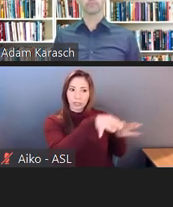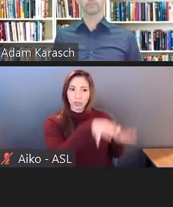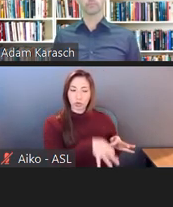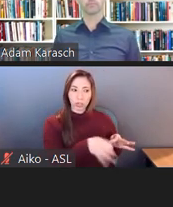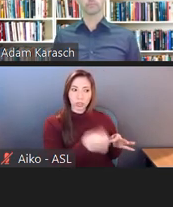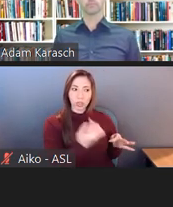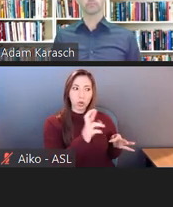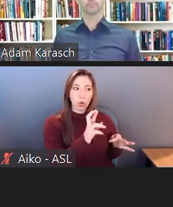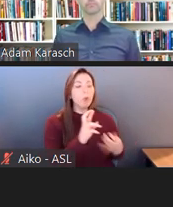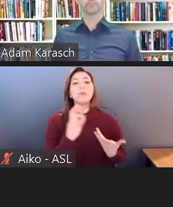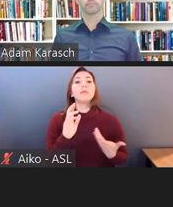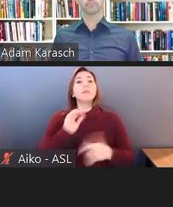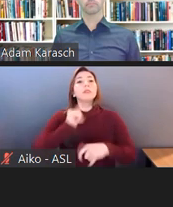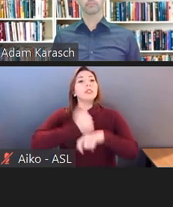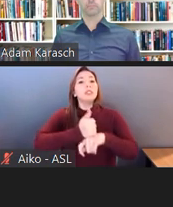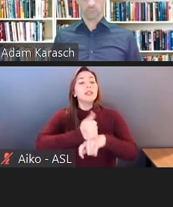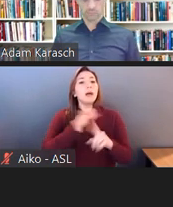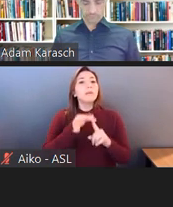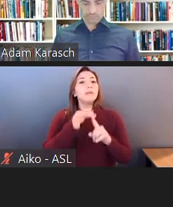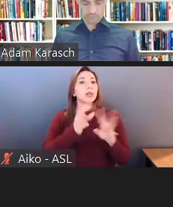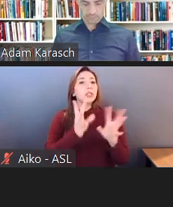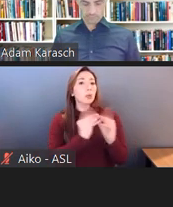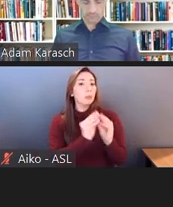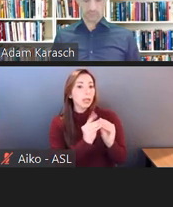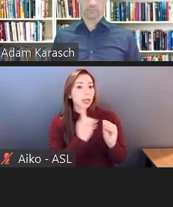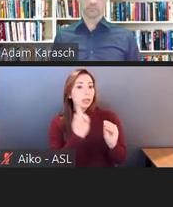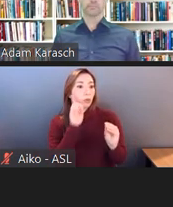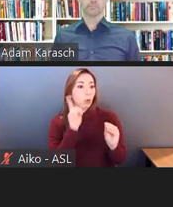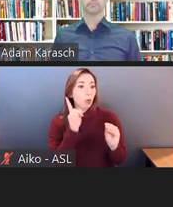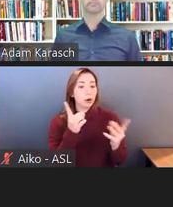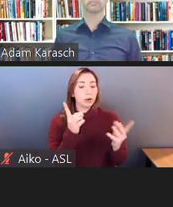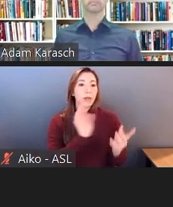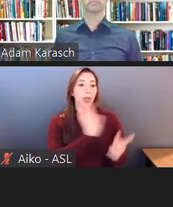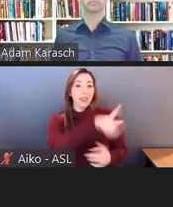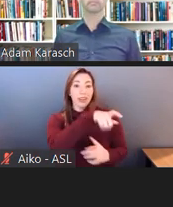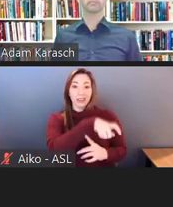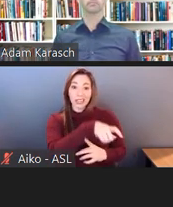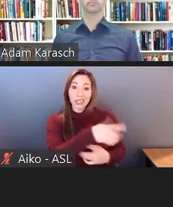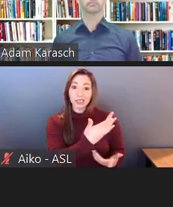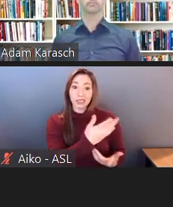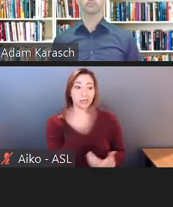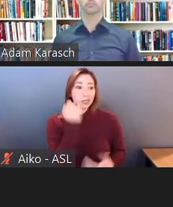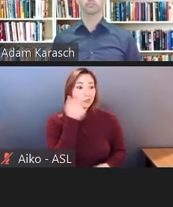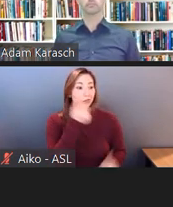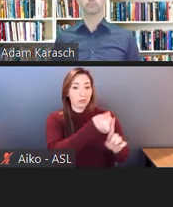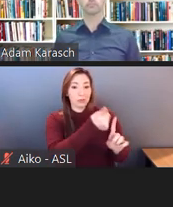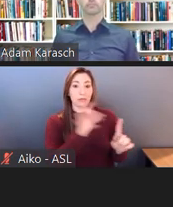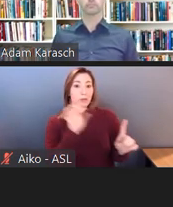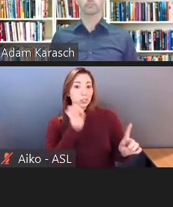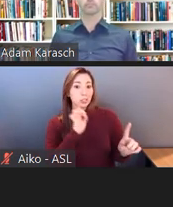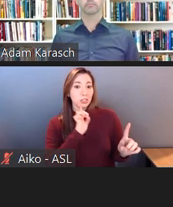for applicants that is appropriate for Deaf individuals? Absolutely, absolutely.